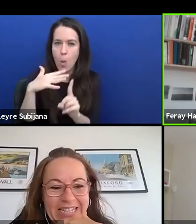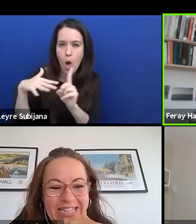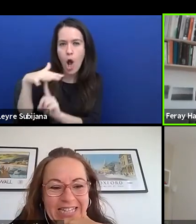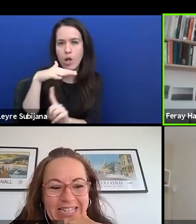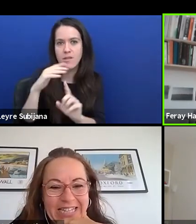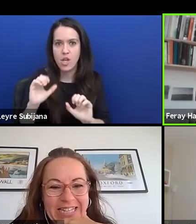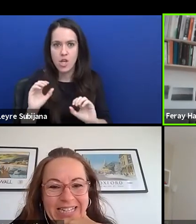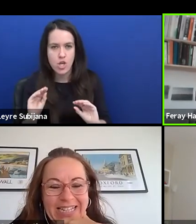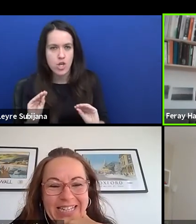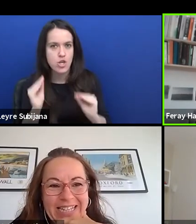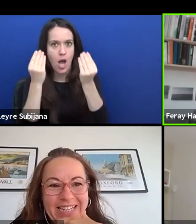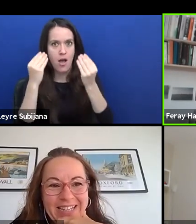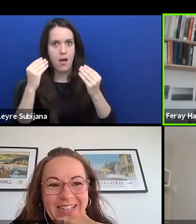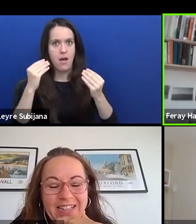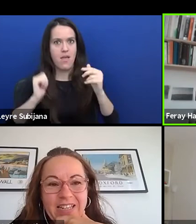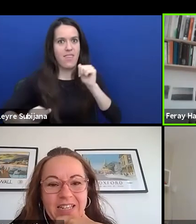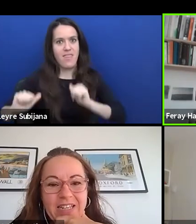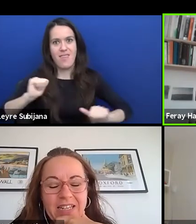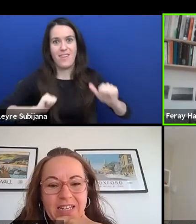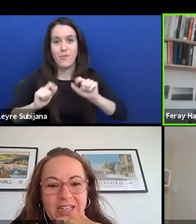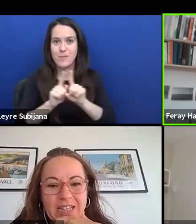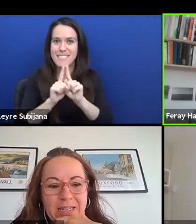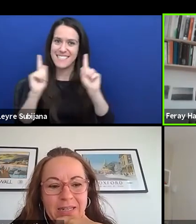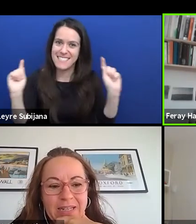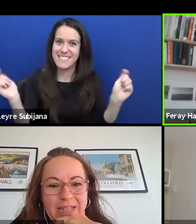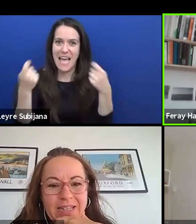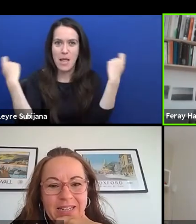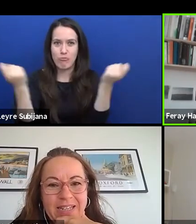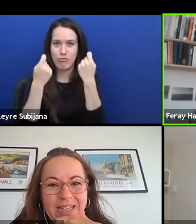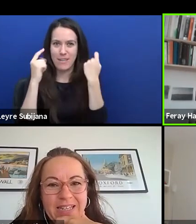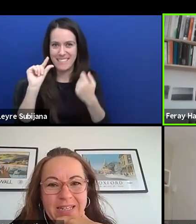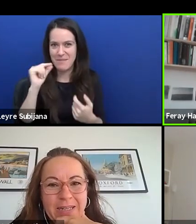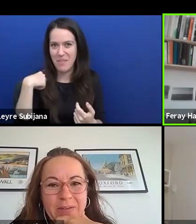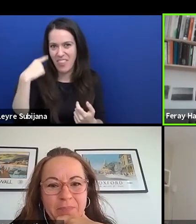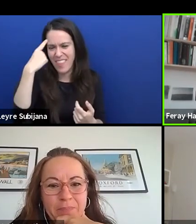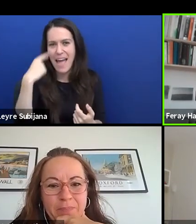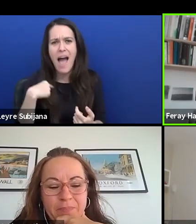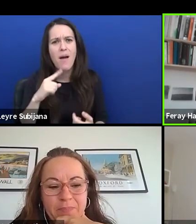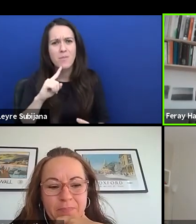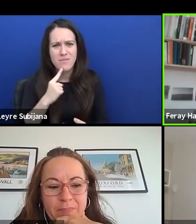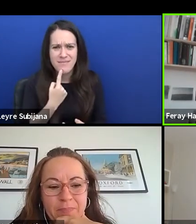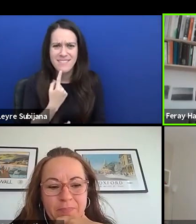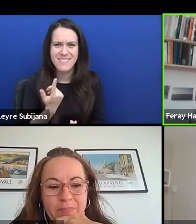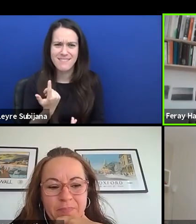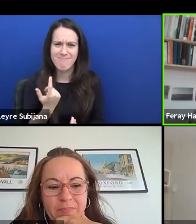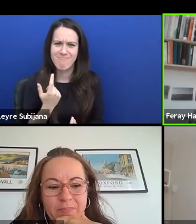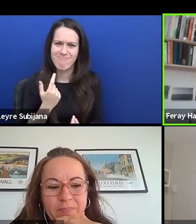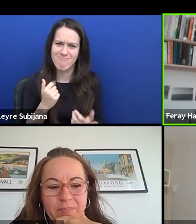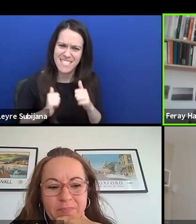and also celebrating a little bit, I think we all miss or I miss theatre a lot right now,